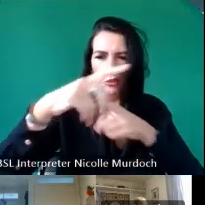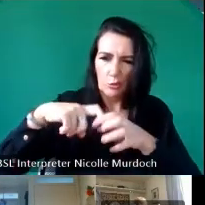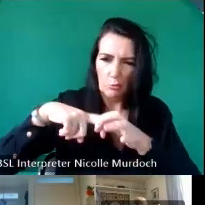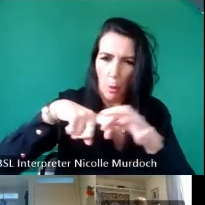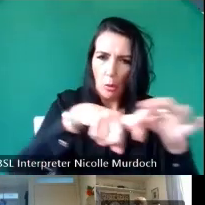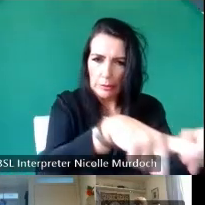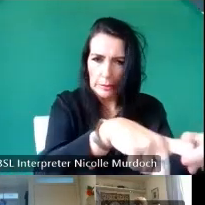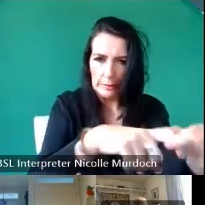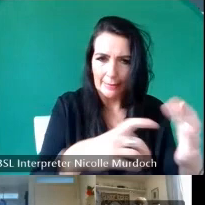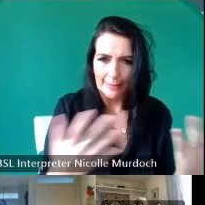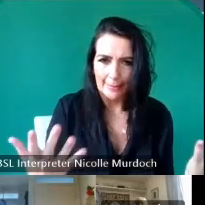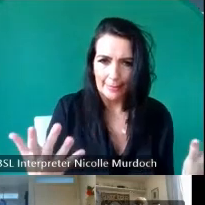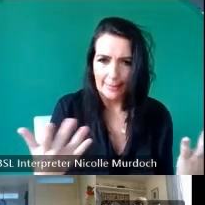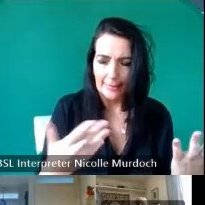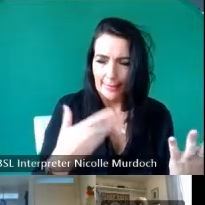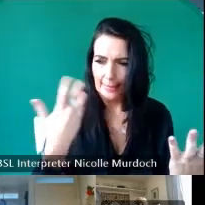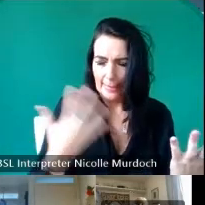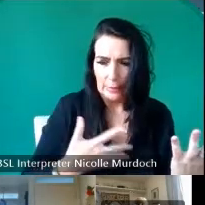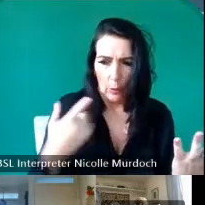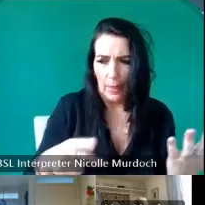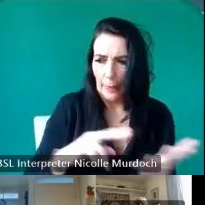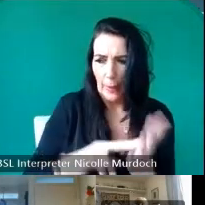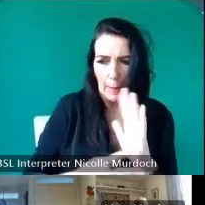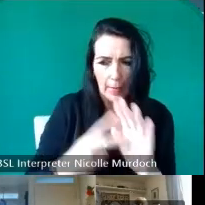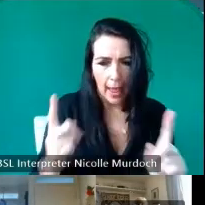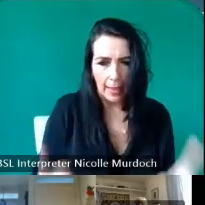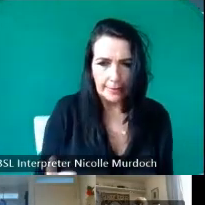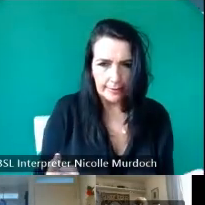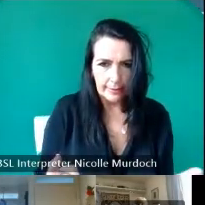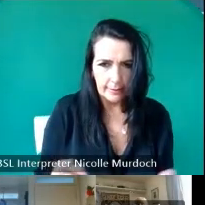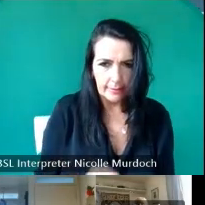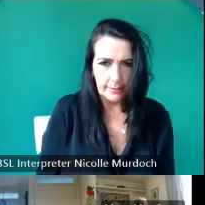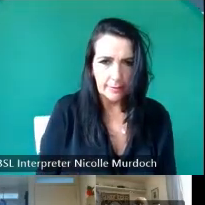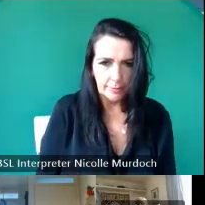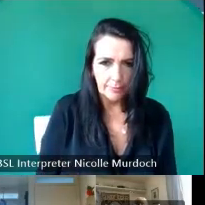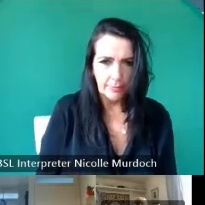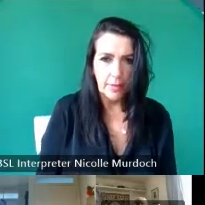like this Pathfinder went straight in and out through the front door of the horse box took off